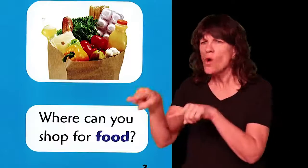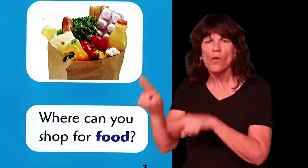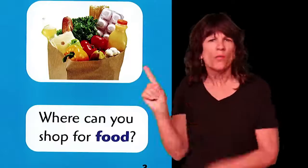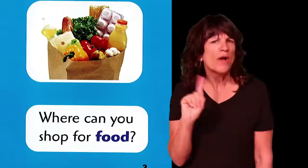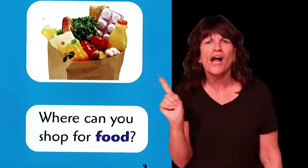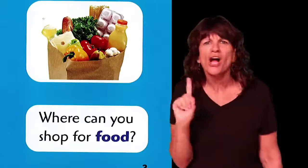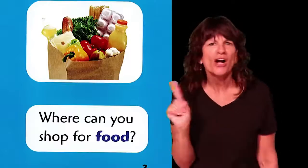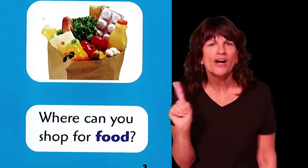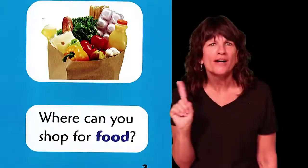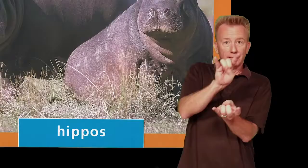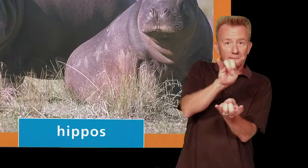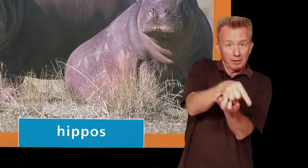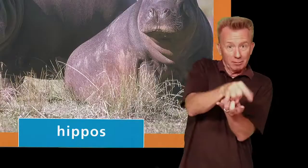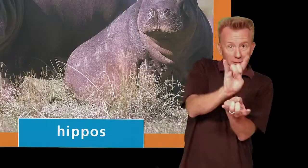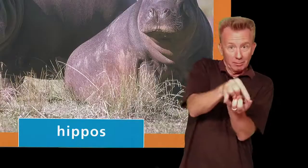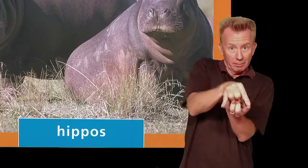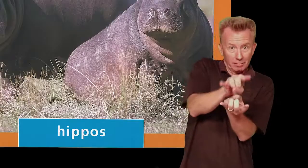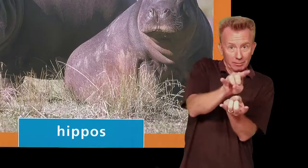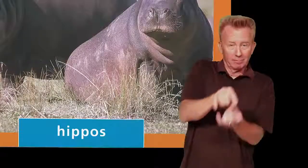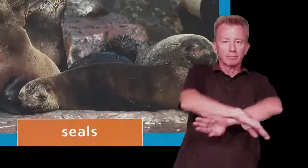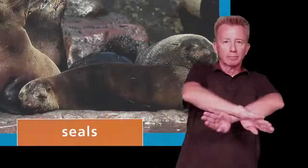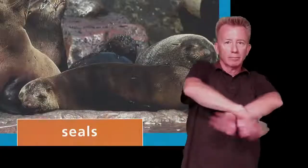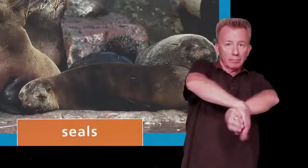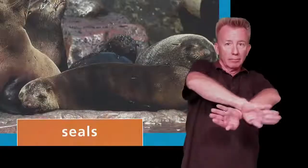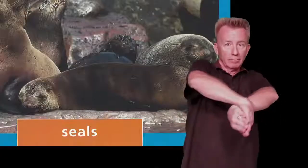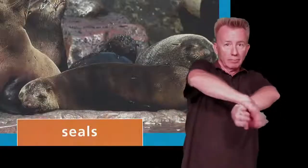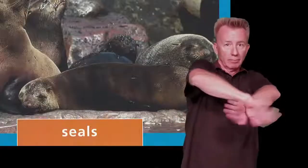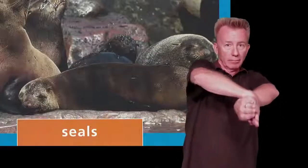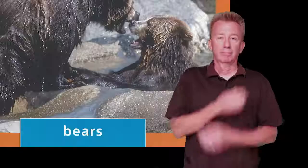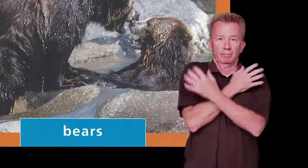for food